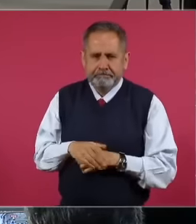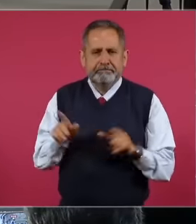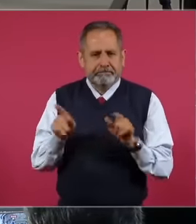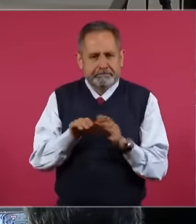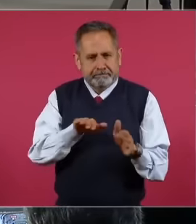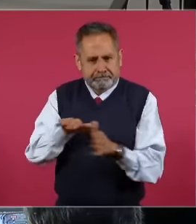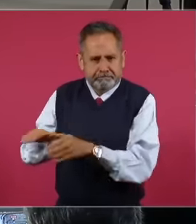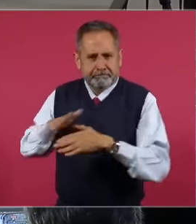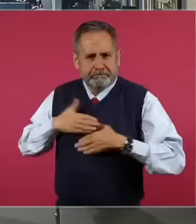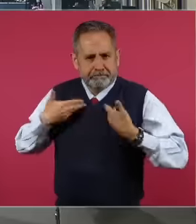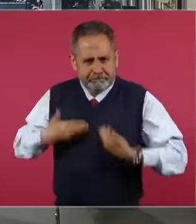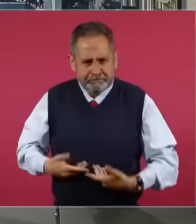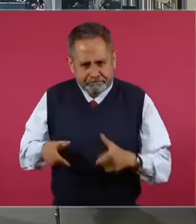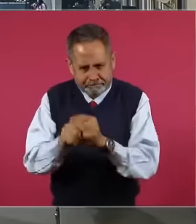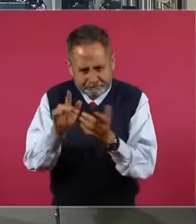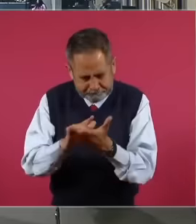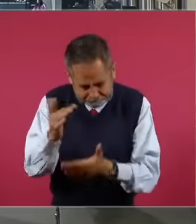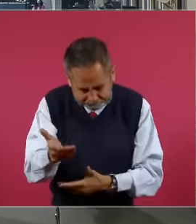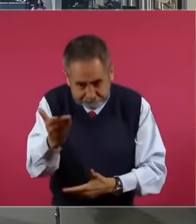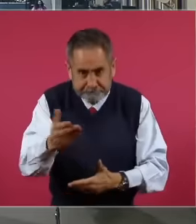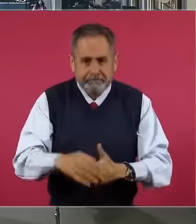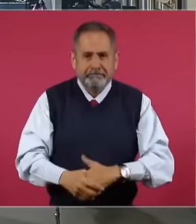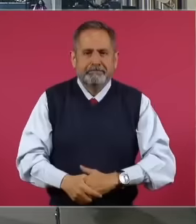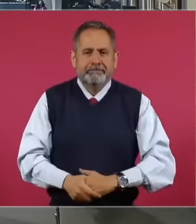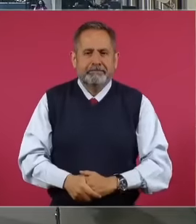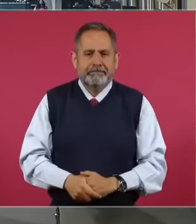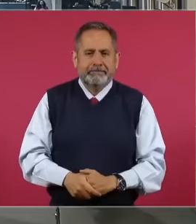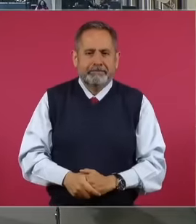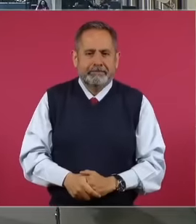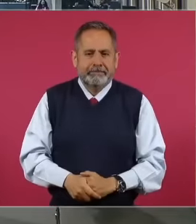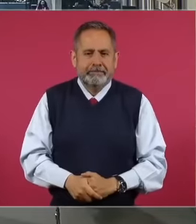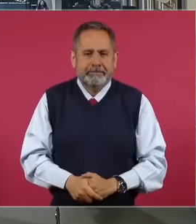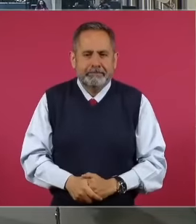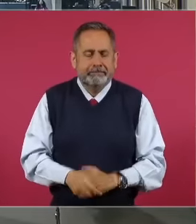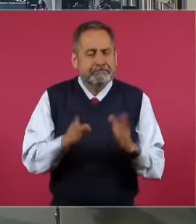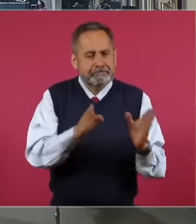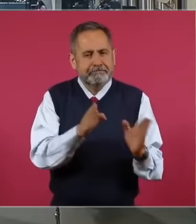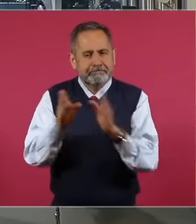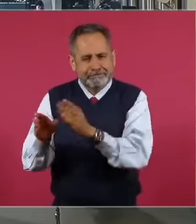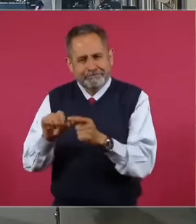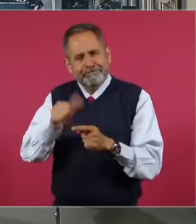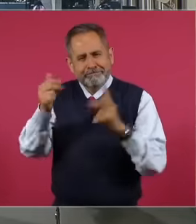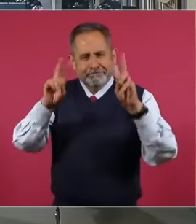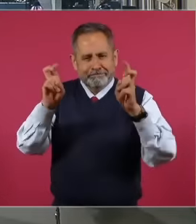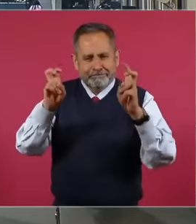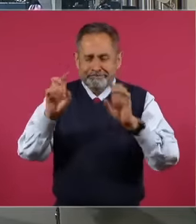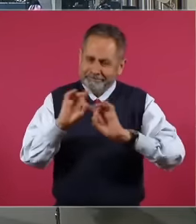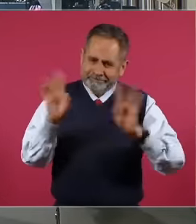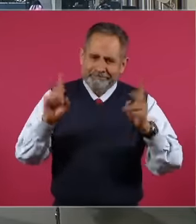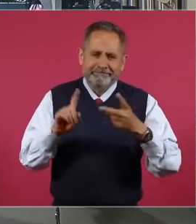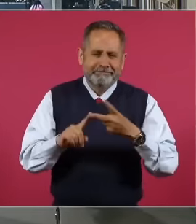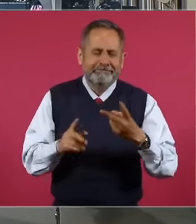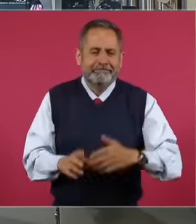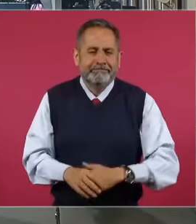President, I now move on to a very delicate topic.